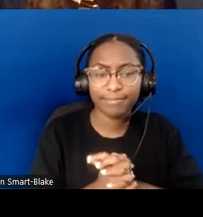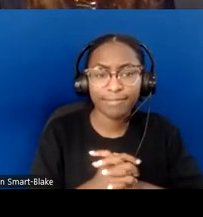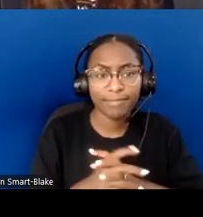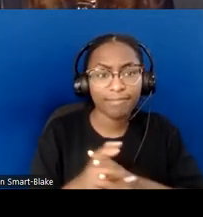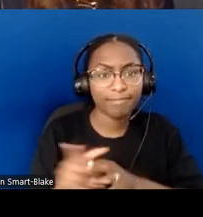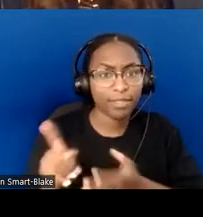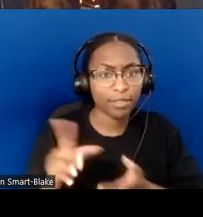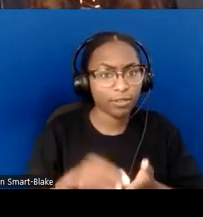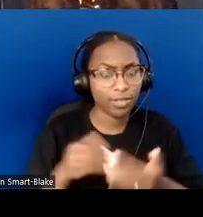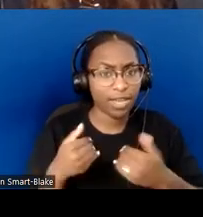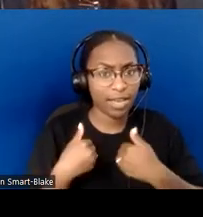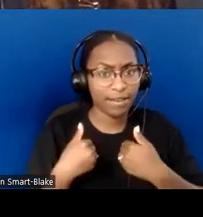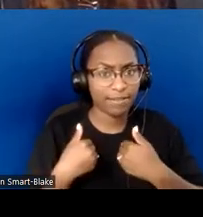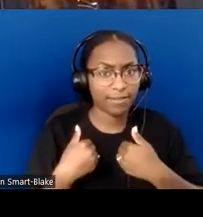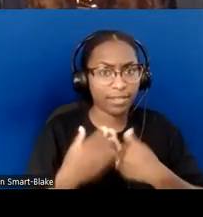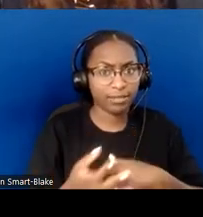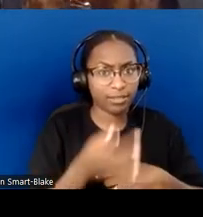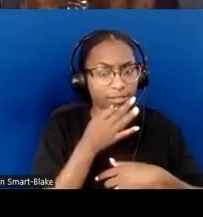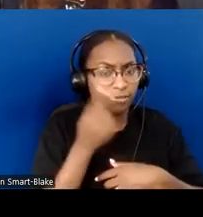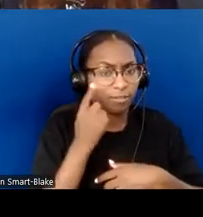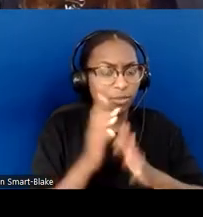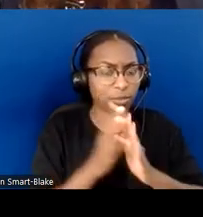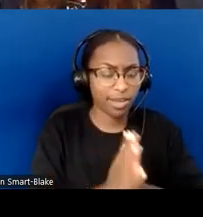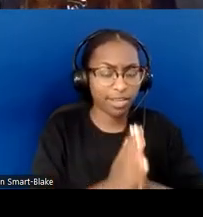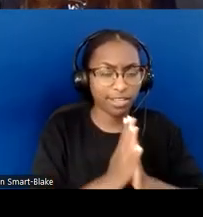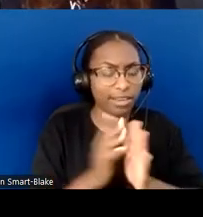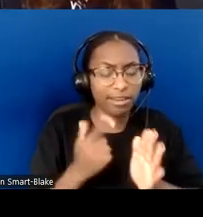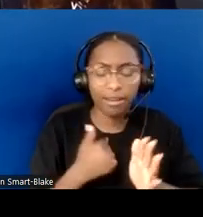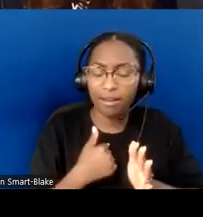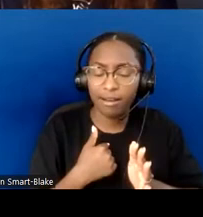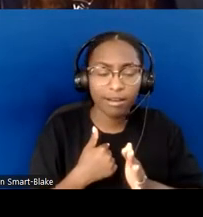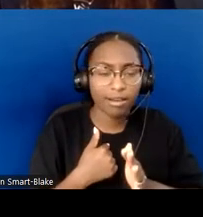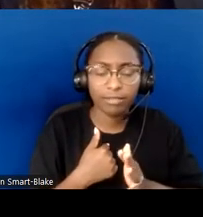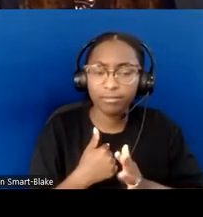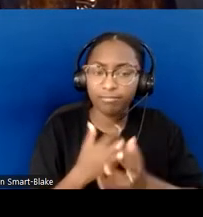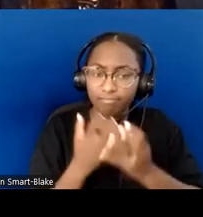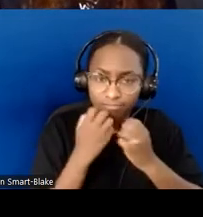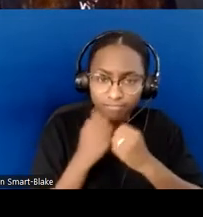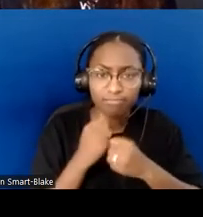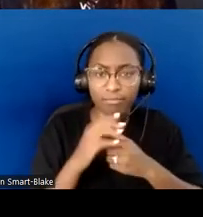I treasure the times that that person prayed for me and my ministry as well.